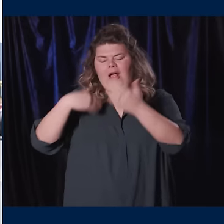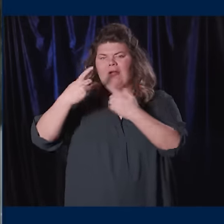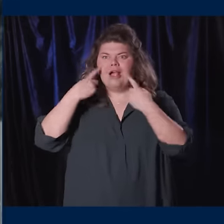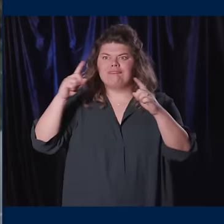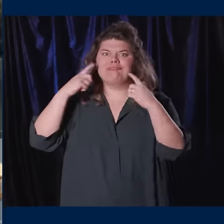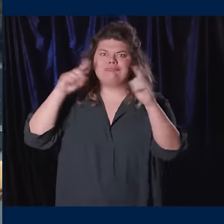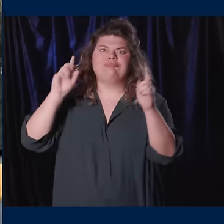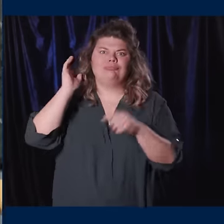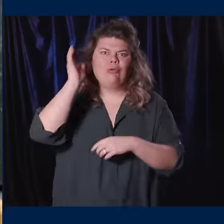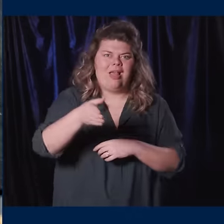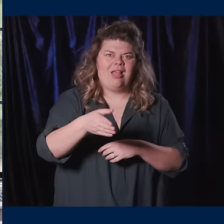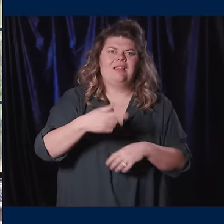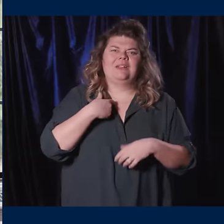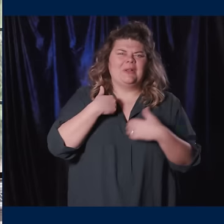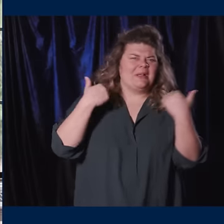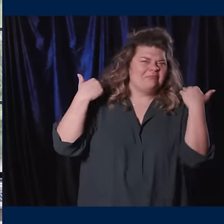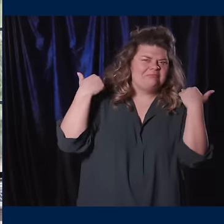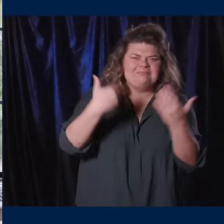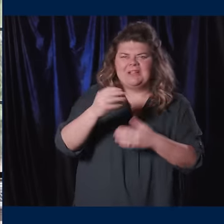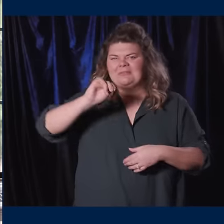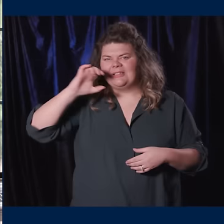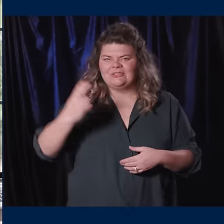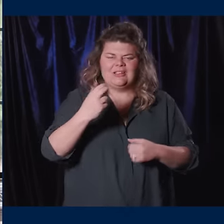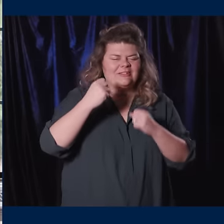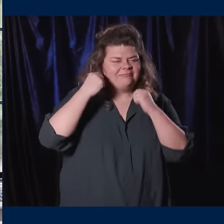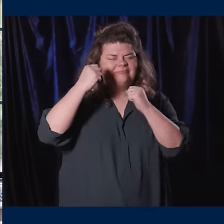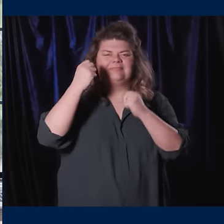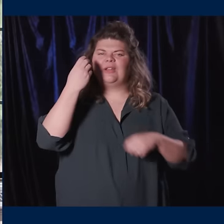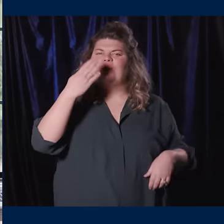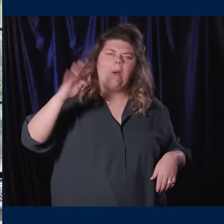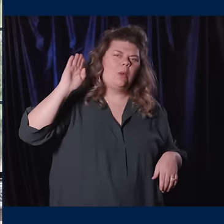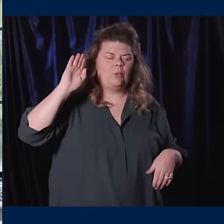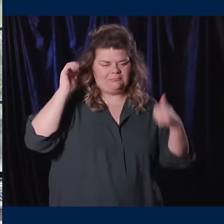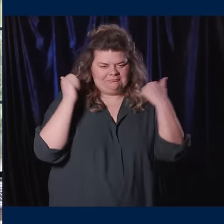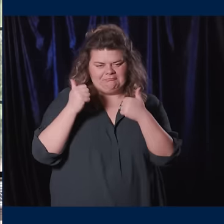So let's look to Michigan. And let's dare to achieve our dreams. Go Blue!